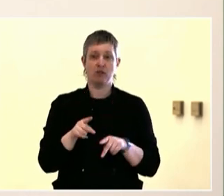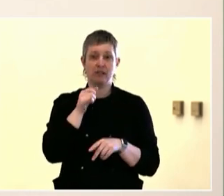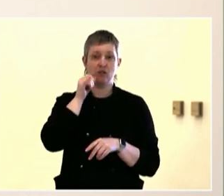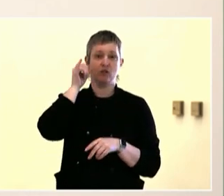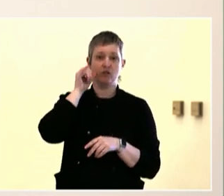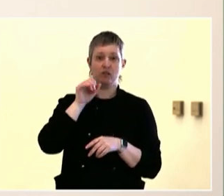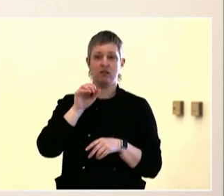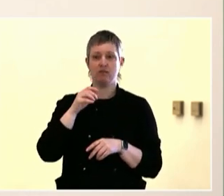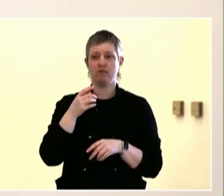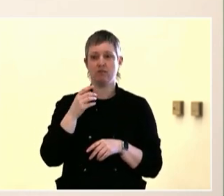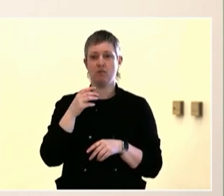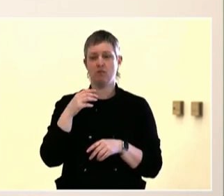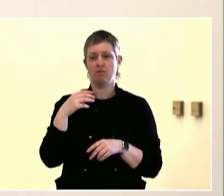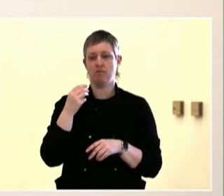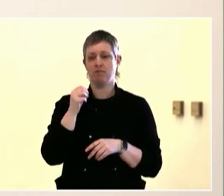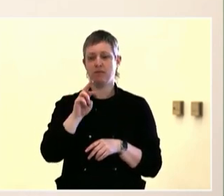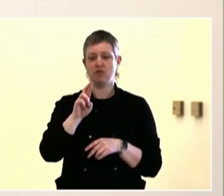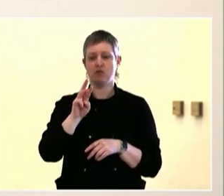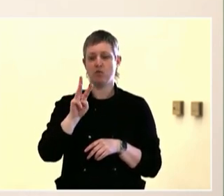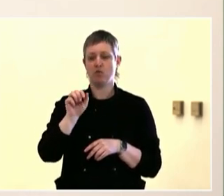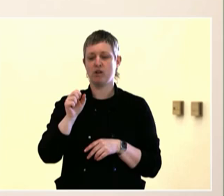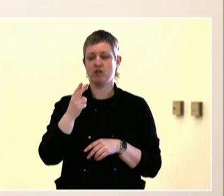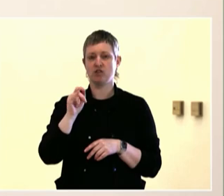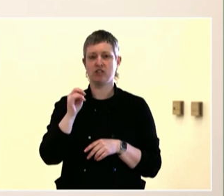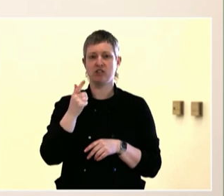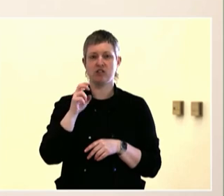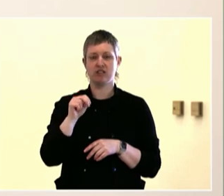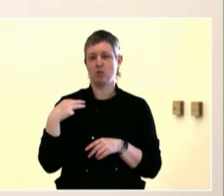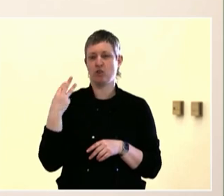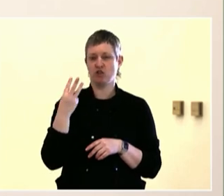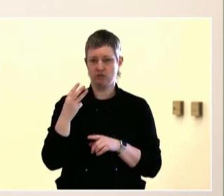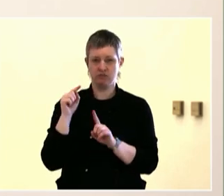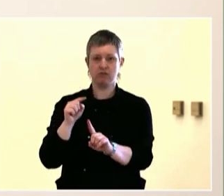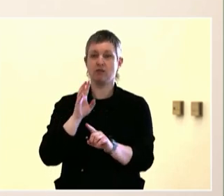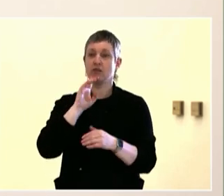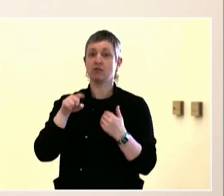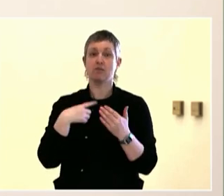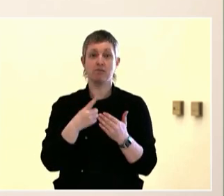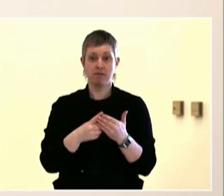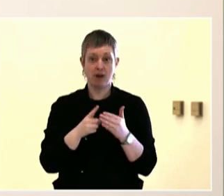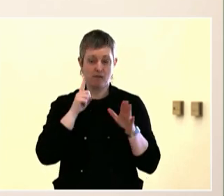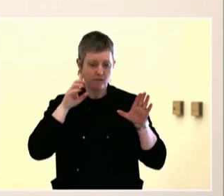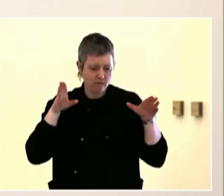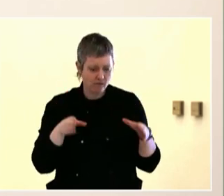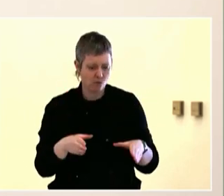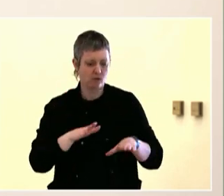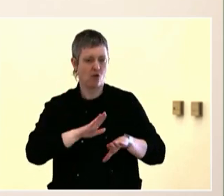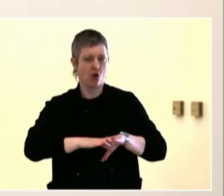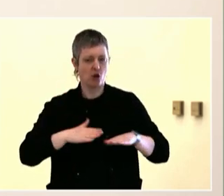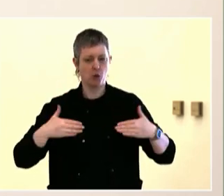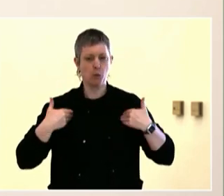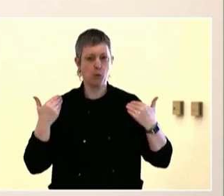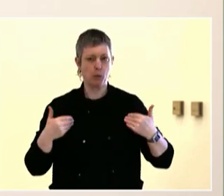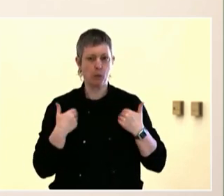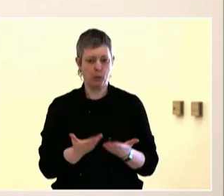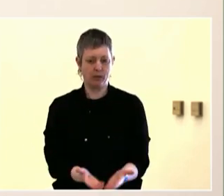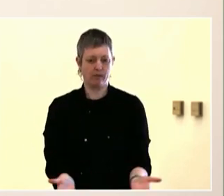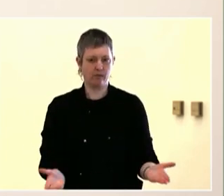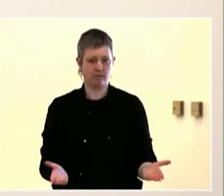If you can hear my voice, clap two times. If you can hear my voice, clap three times. Okay. Great. Thank you.